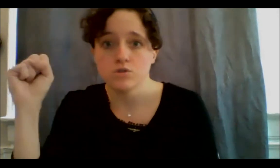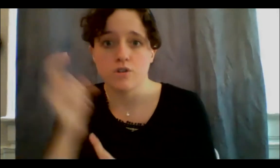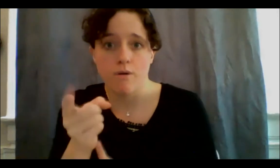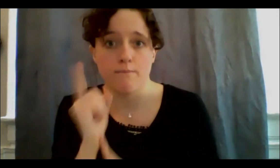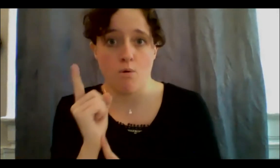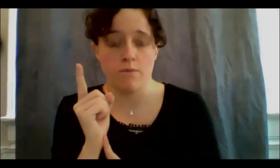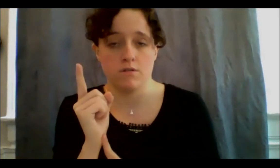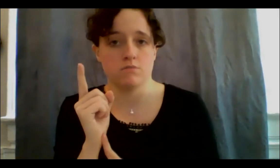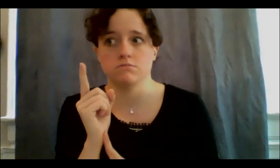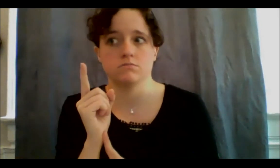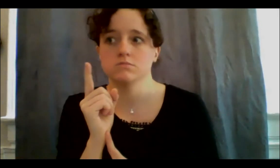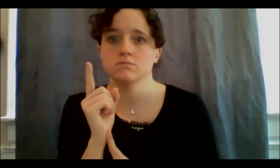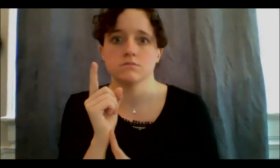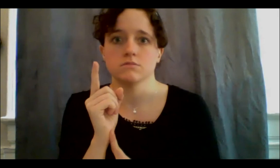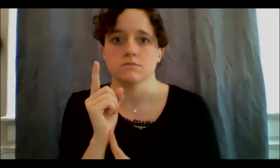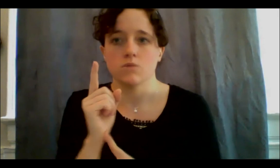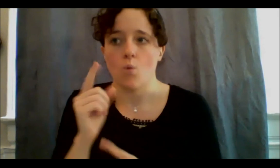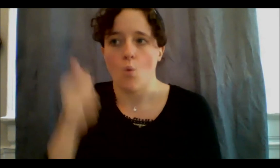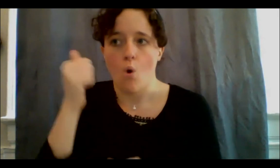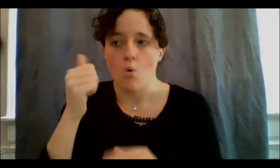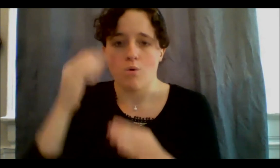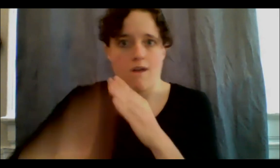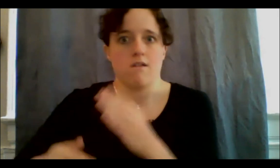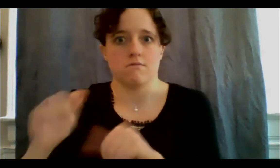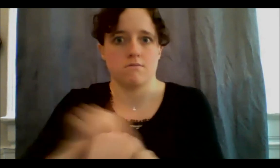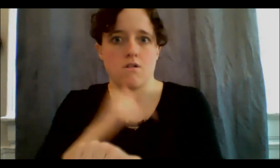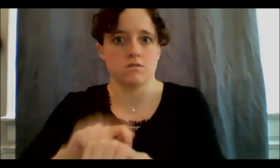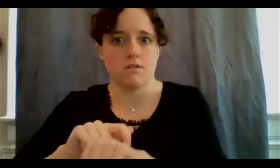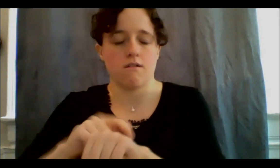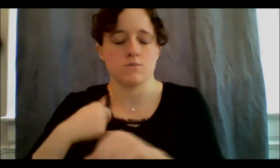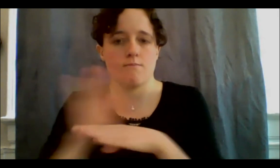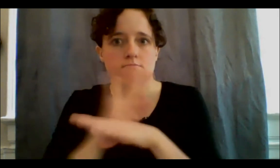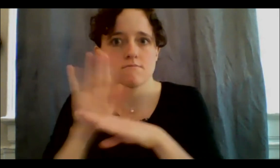really looking forward to is spring, because for me, spring is about